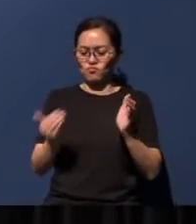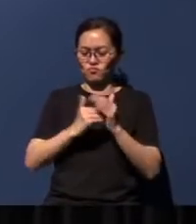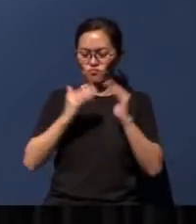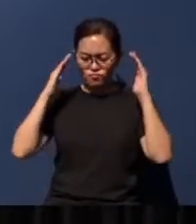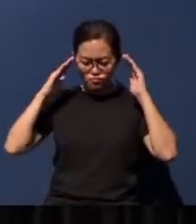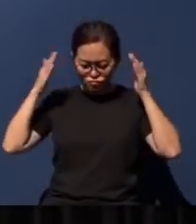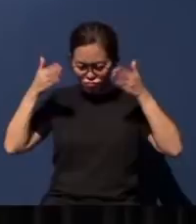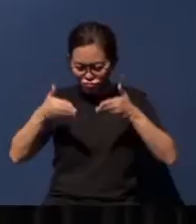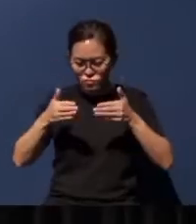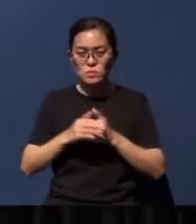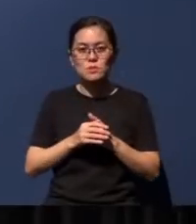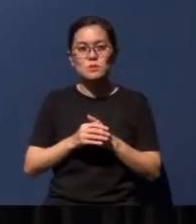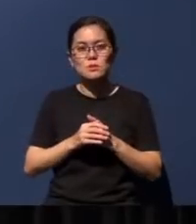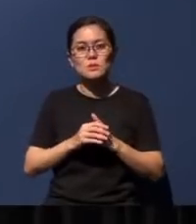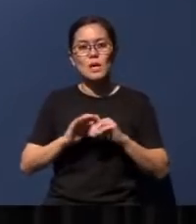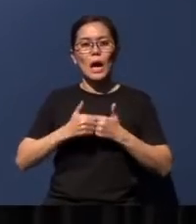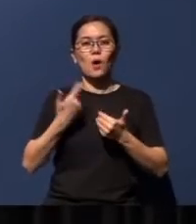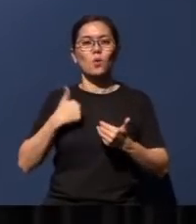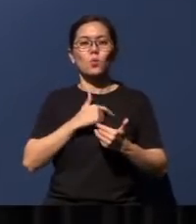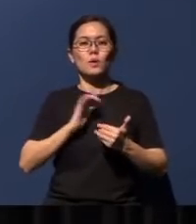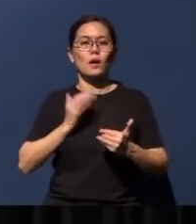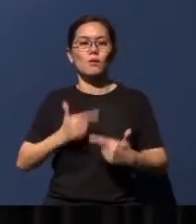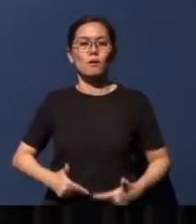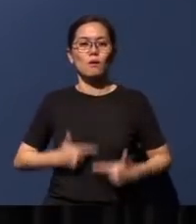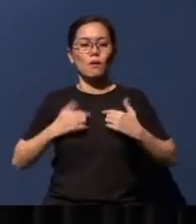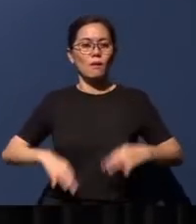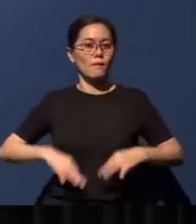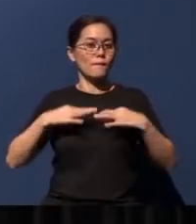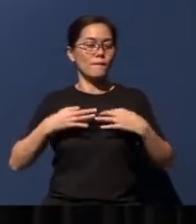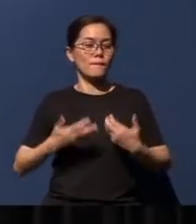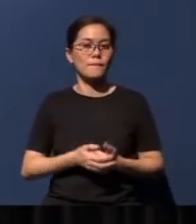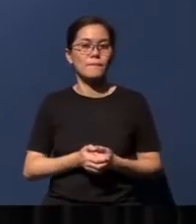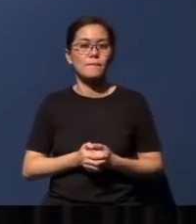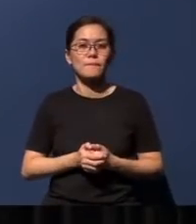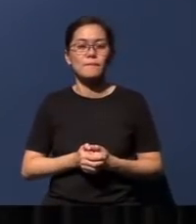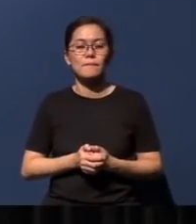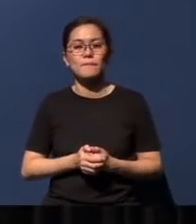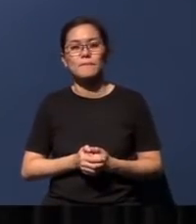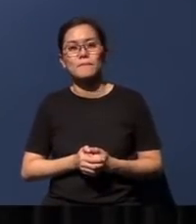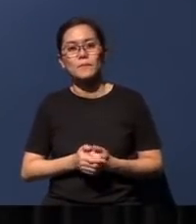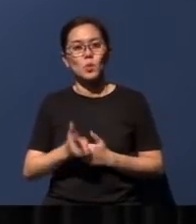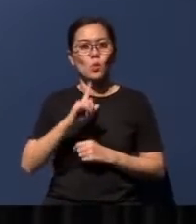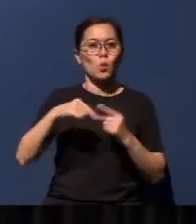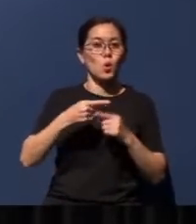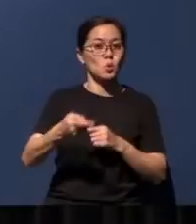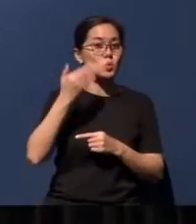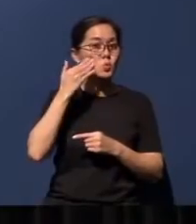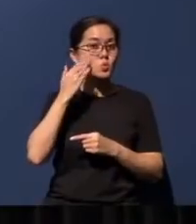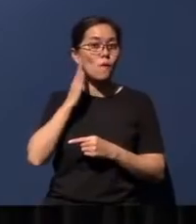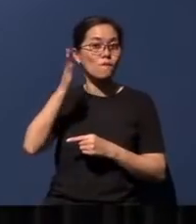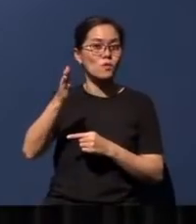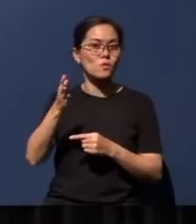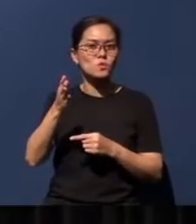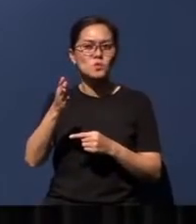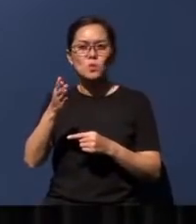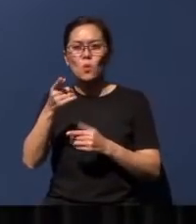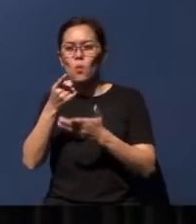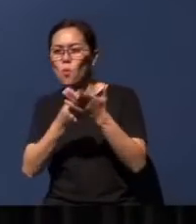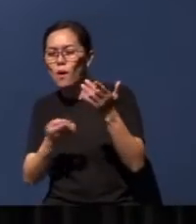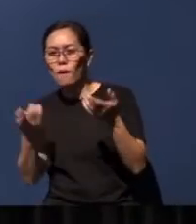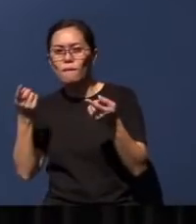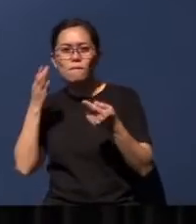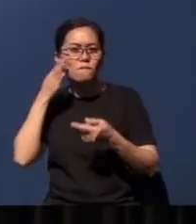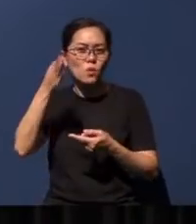the way we live our life today. When you know what the future holds, it can really help you to clarify